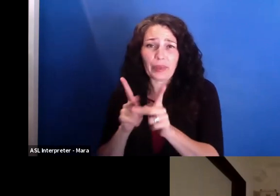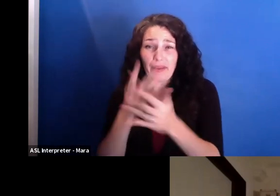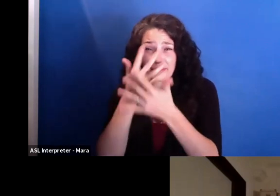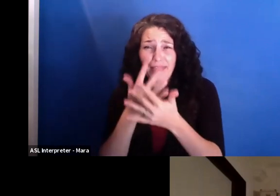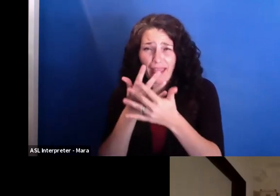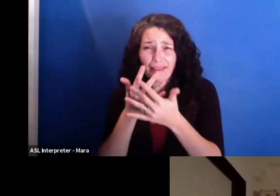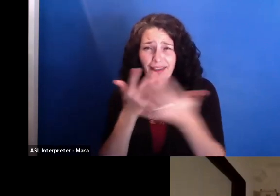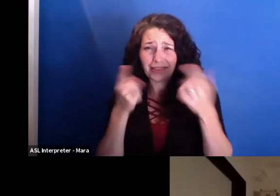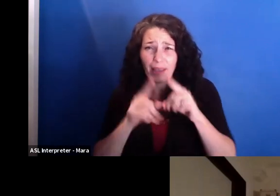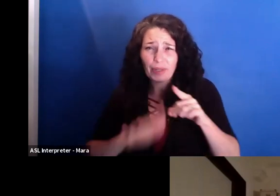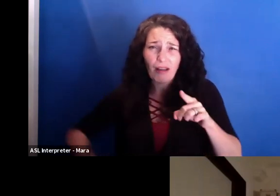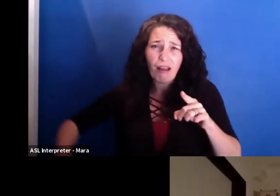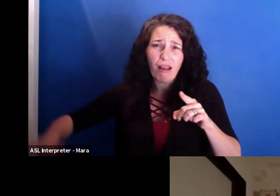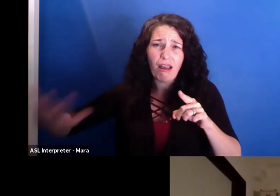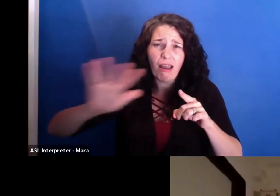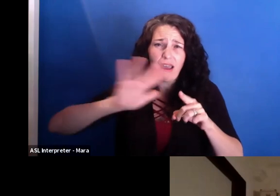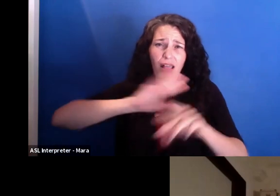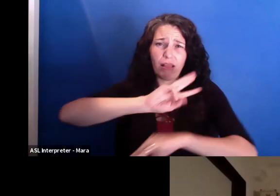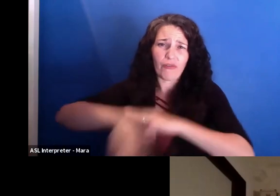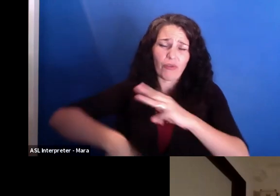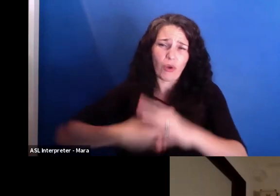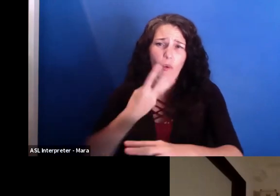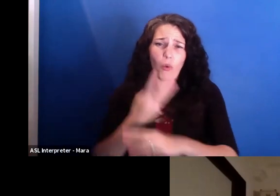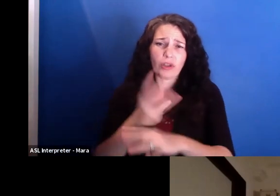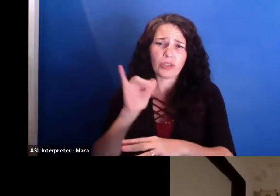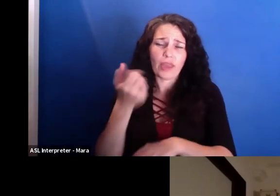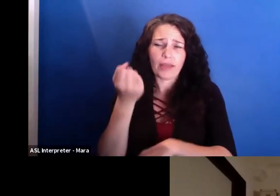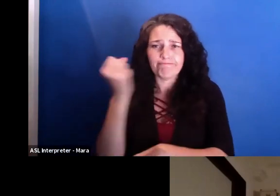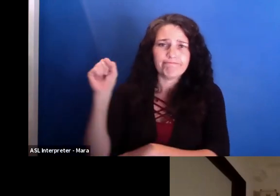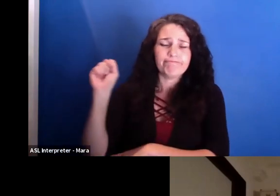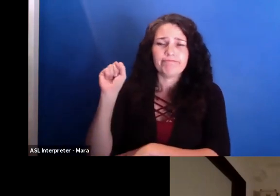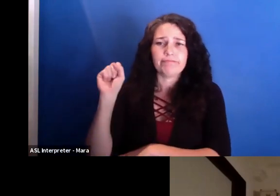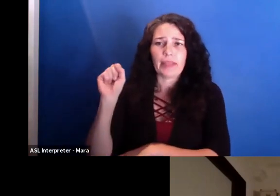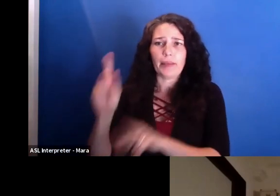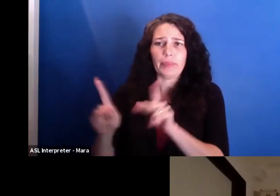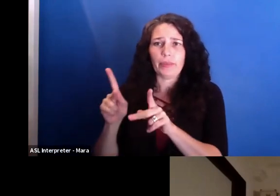So there is a movement of people that voted against the establishment.